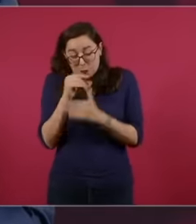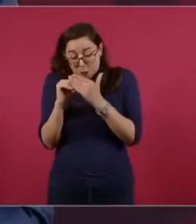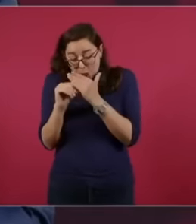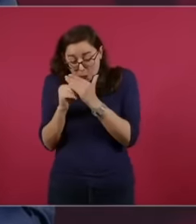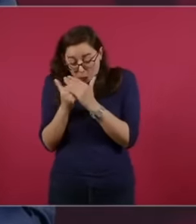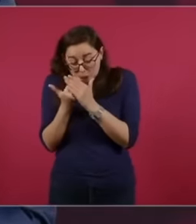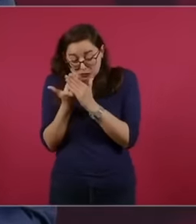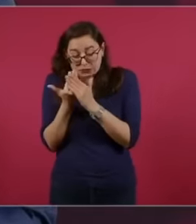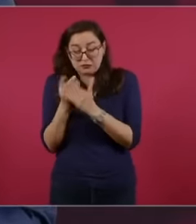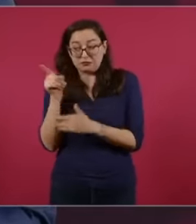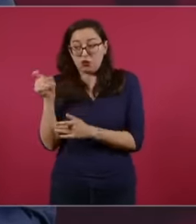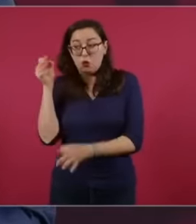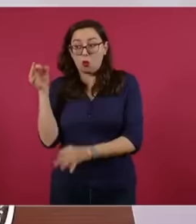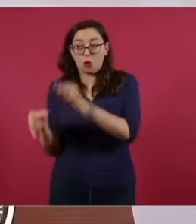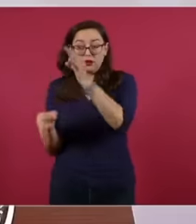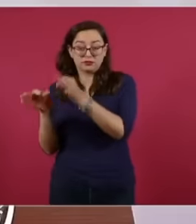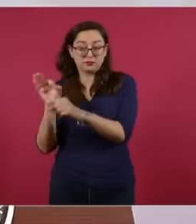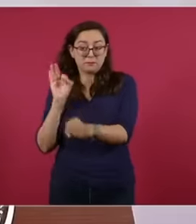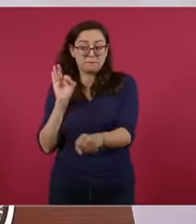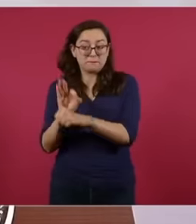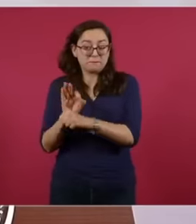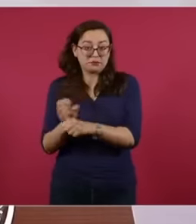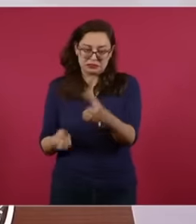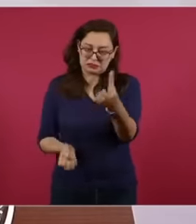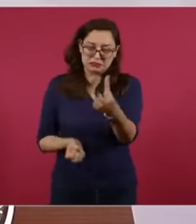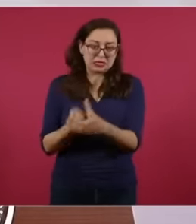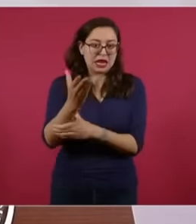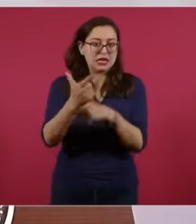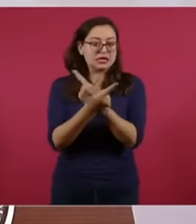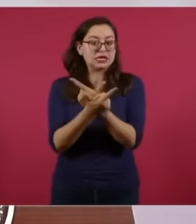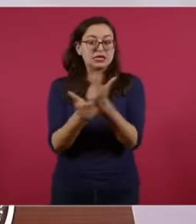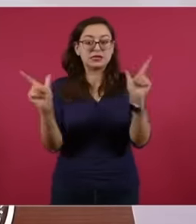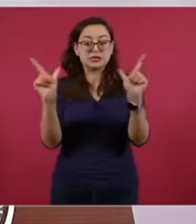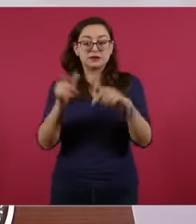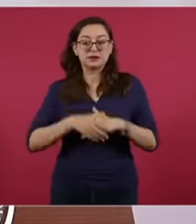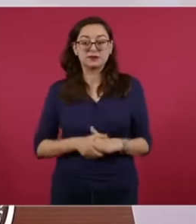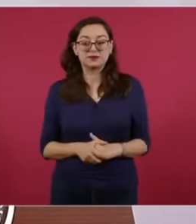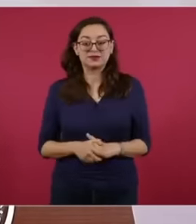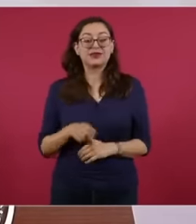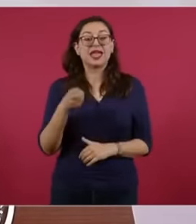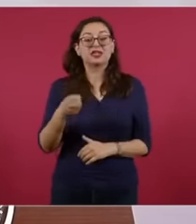called and has been applied for a long